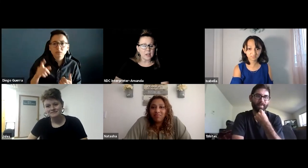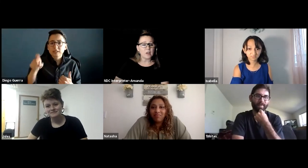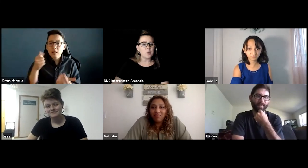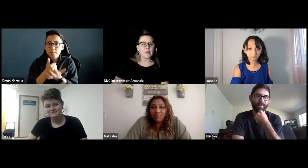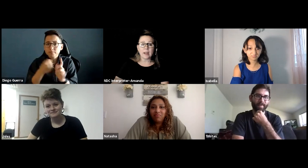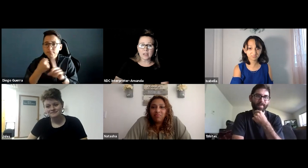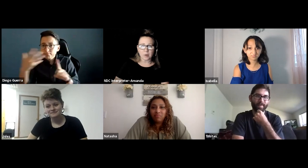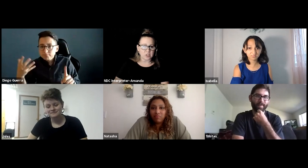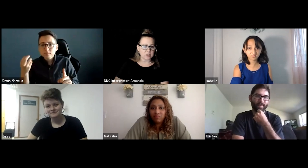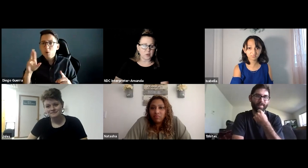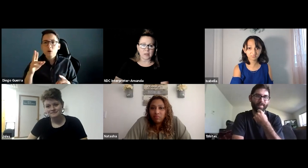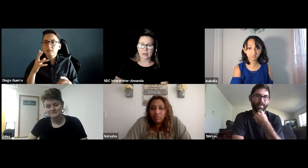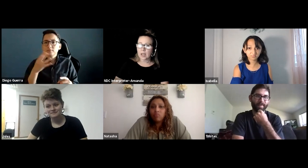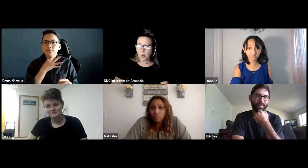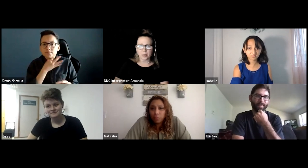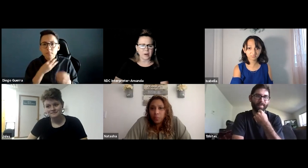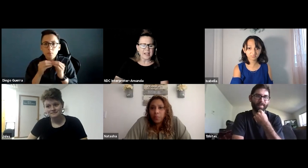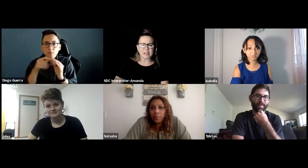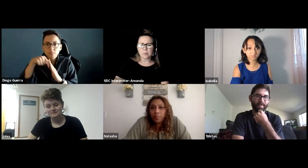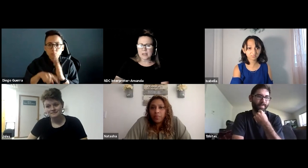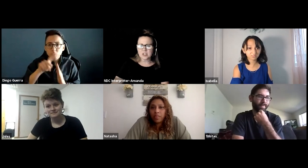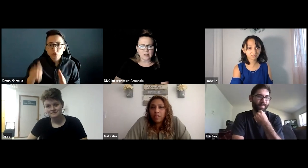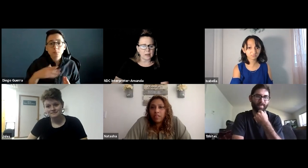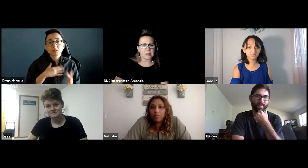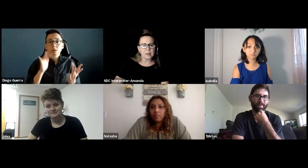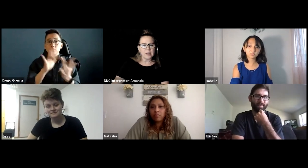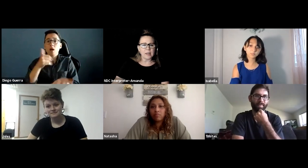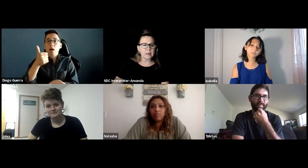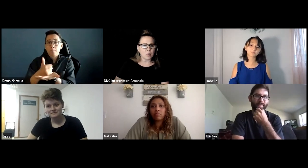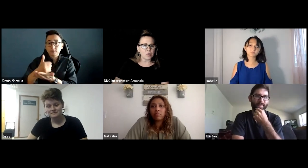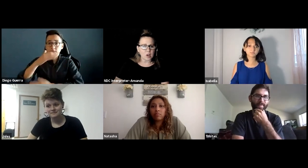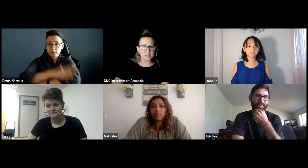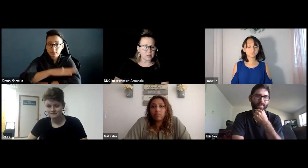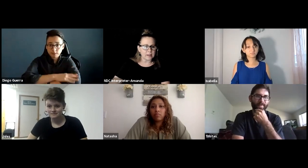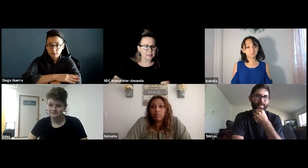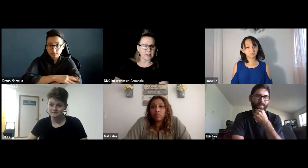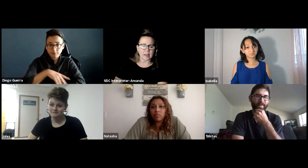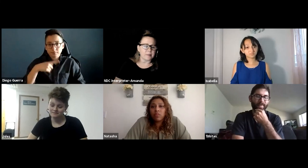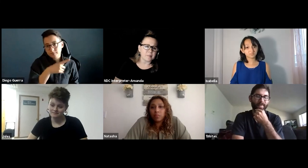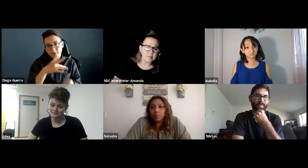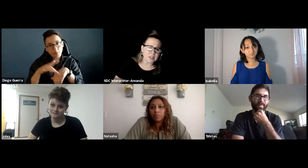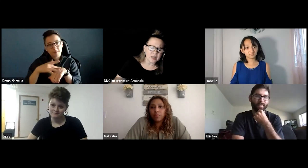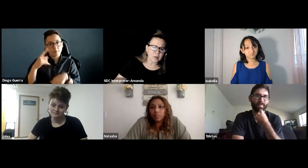If you have any questions if you need any help or expansion, any more thoughts you'd like to share